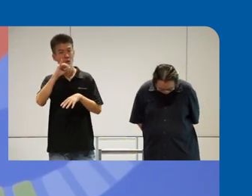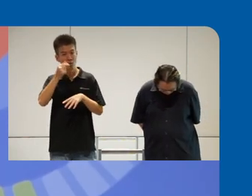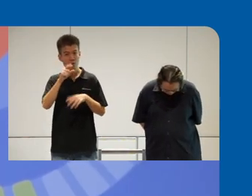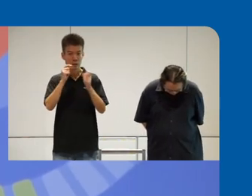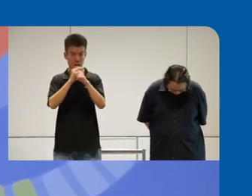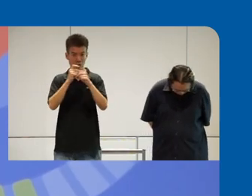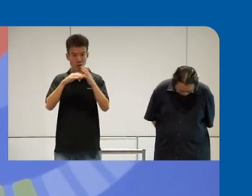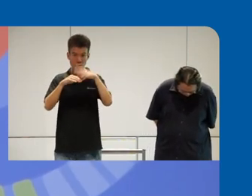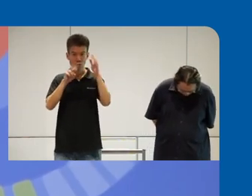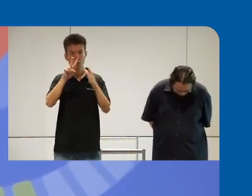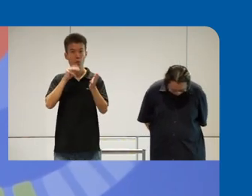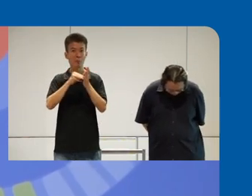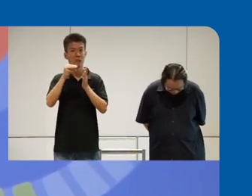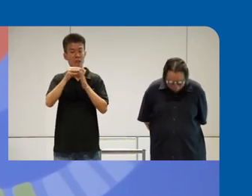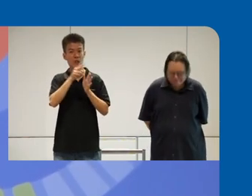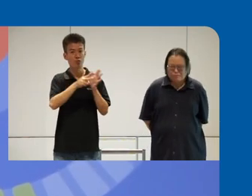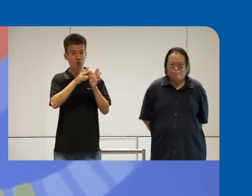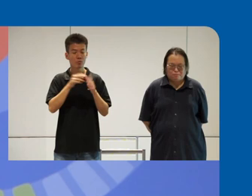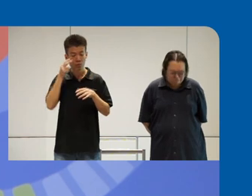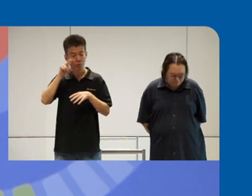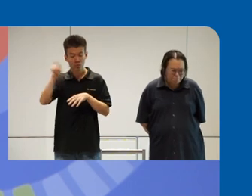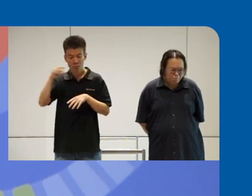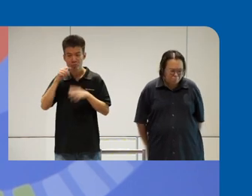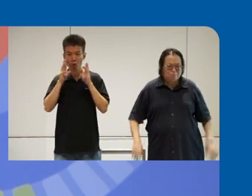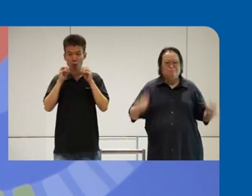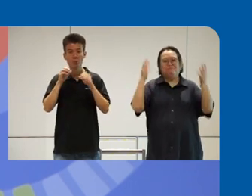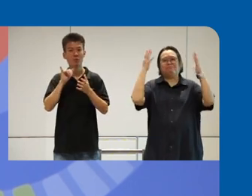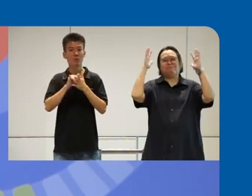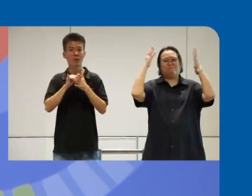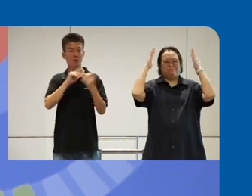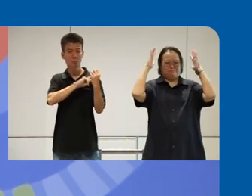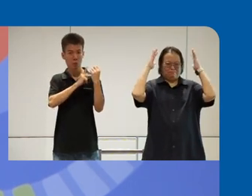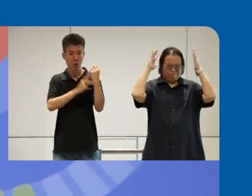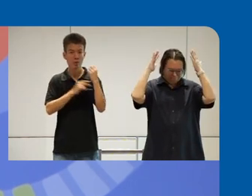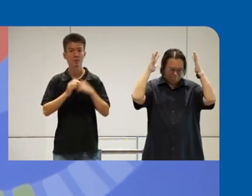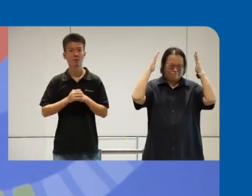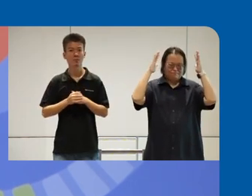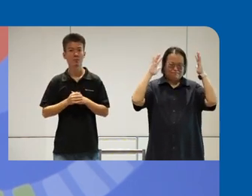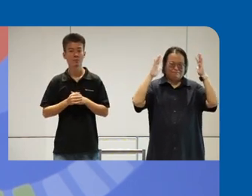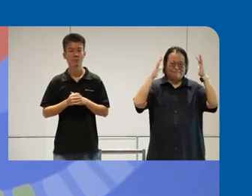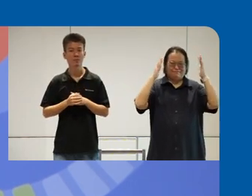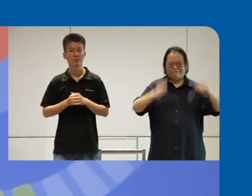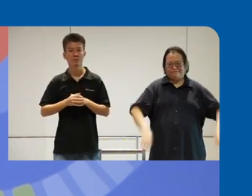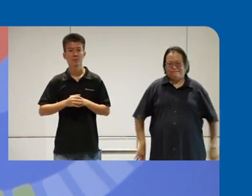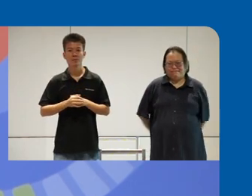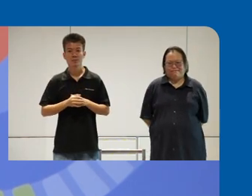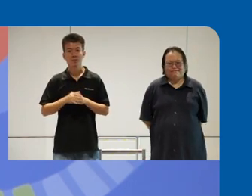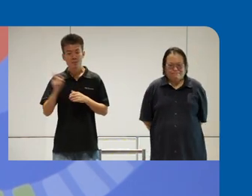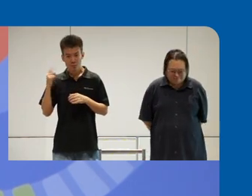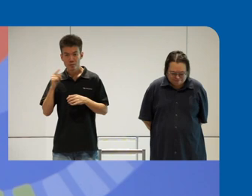over 2 million views yeah so that's the power of yeah thank you yeah we were very amazed too